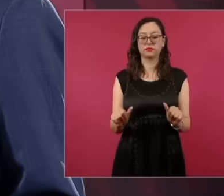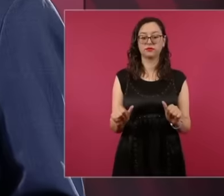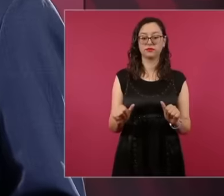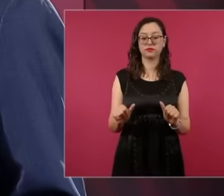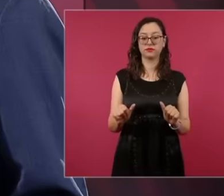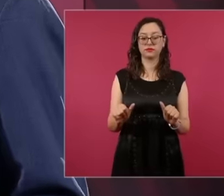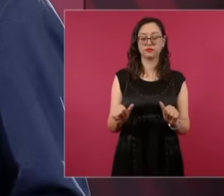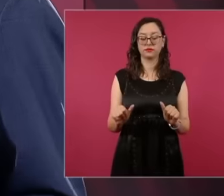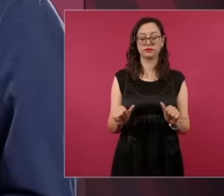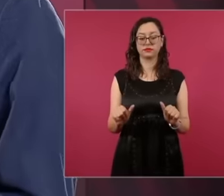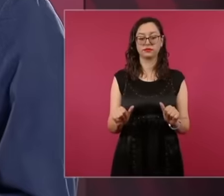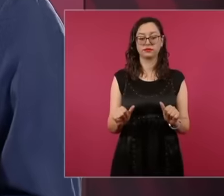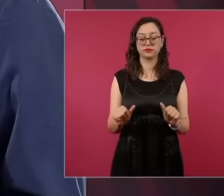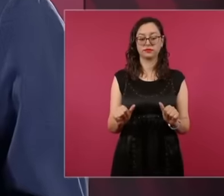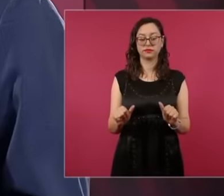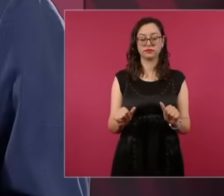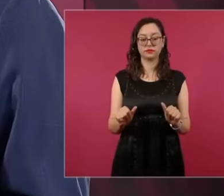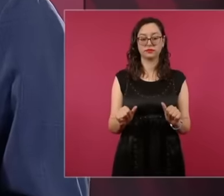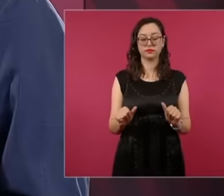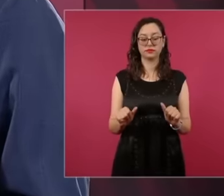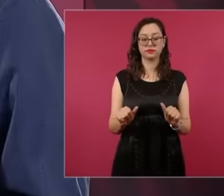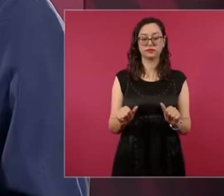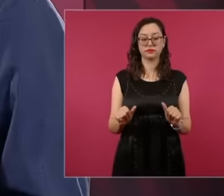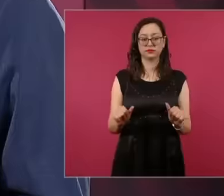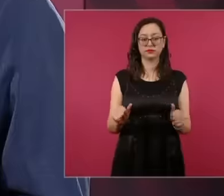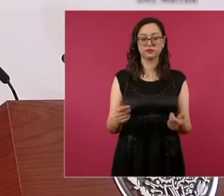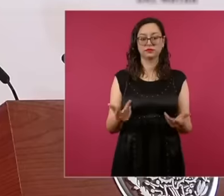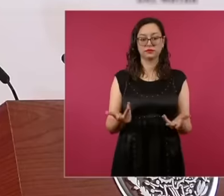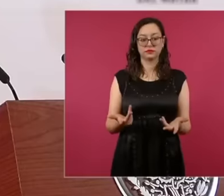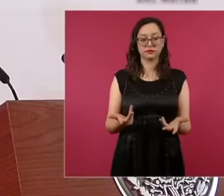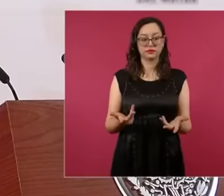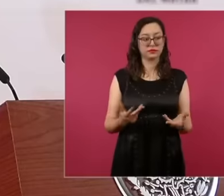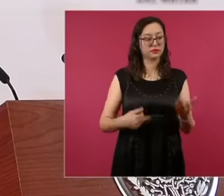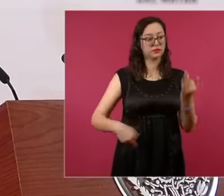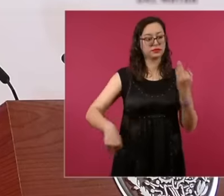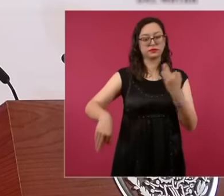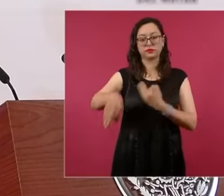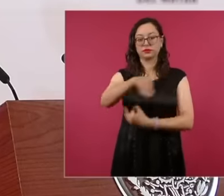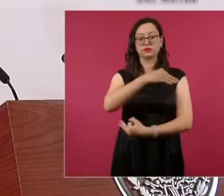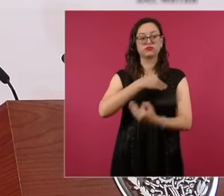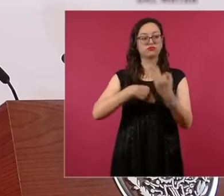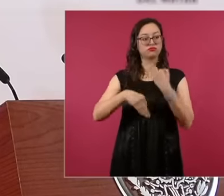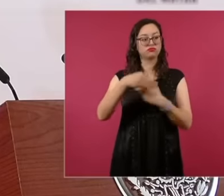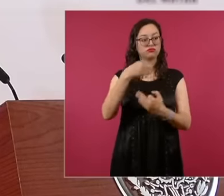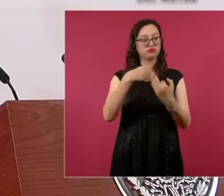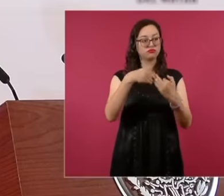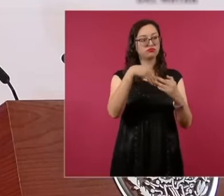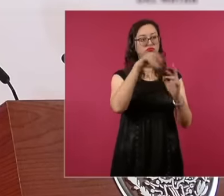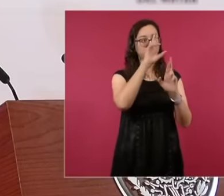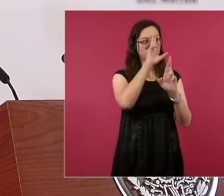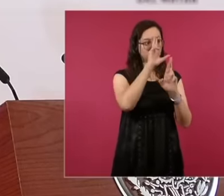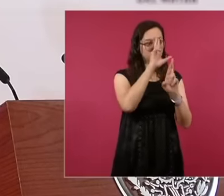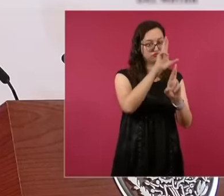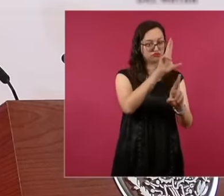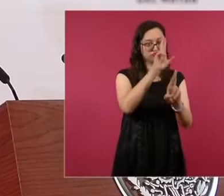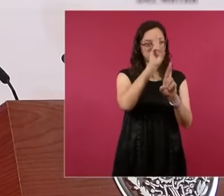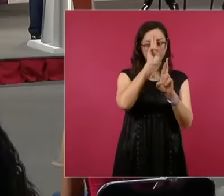to continue respecting everyone not to forget the love